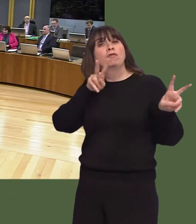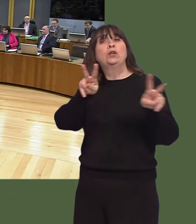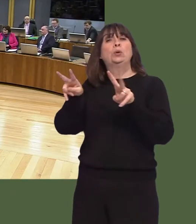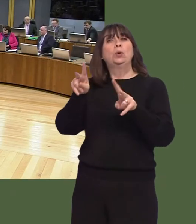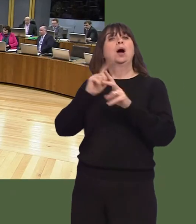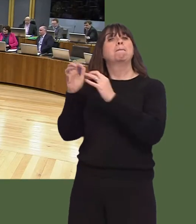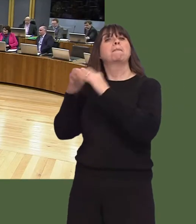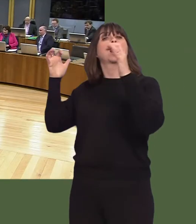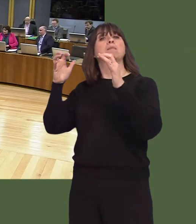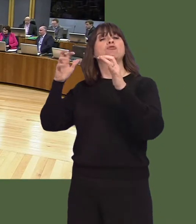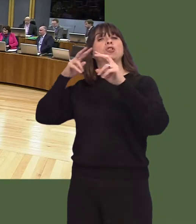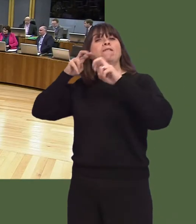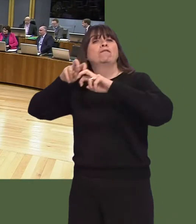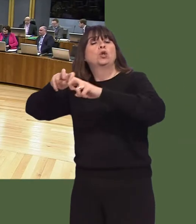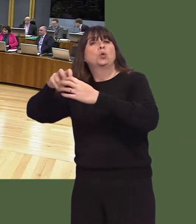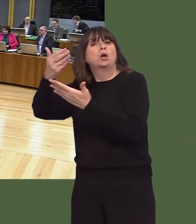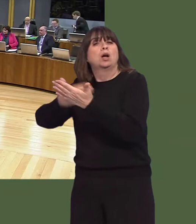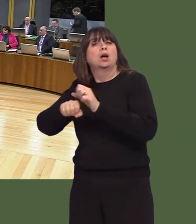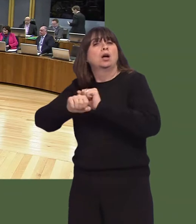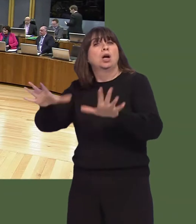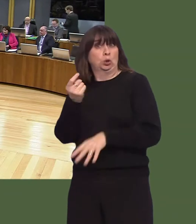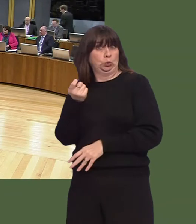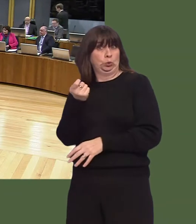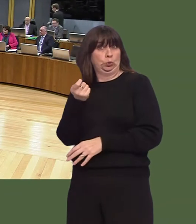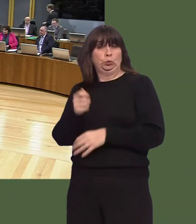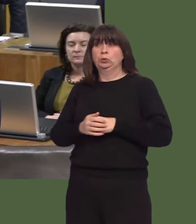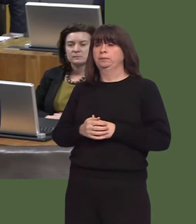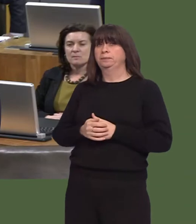parliamentary review is due, I understand, to publish its findings very soon, and that